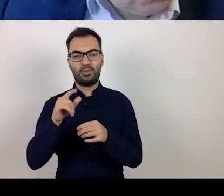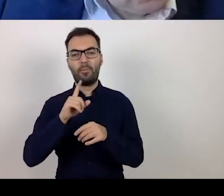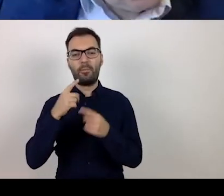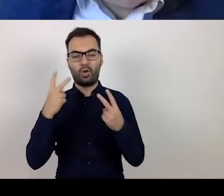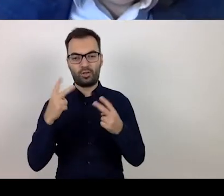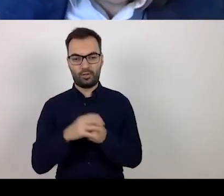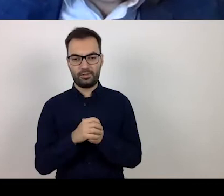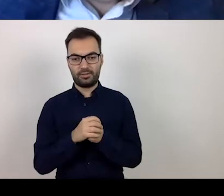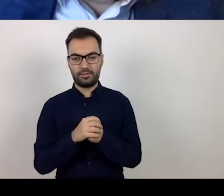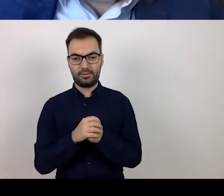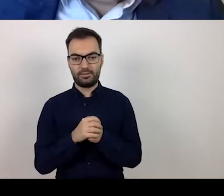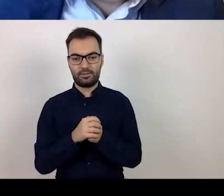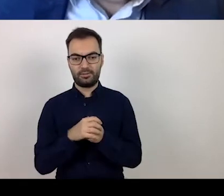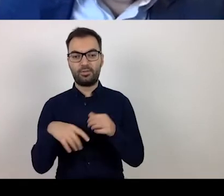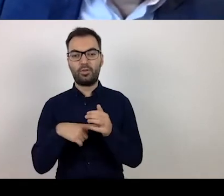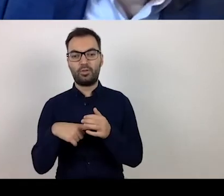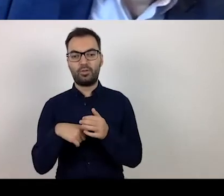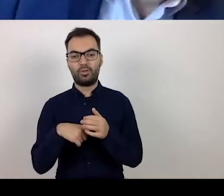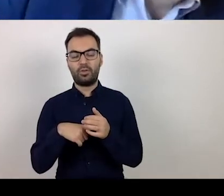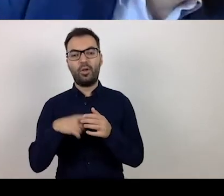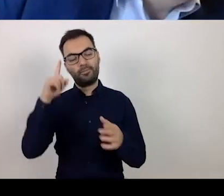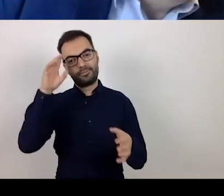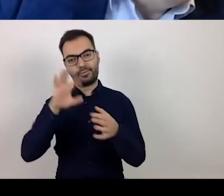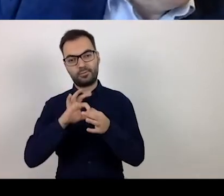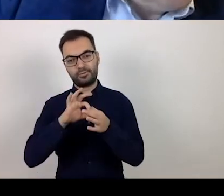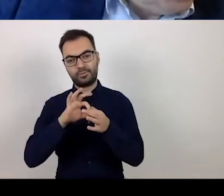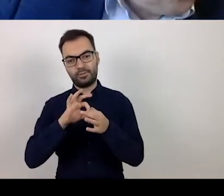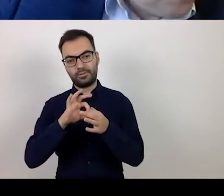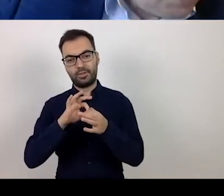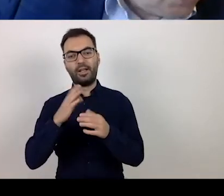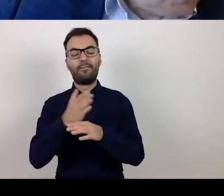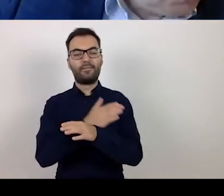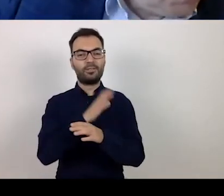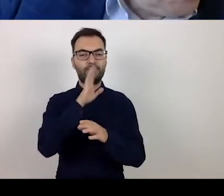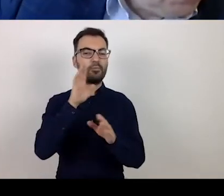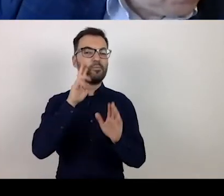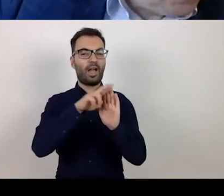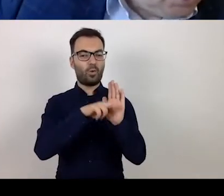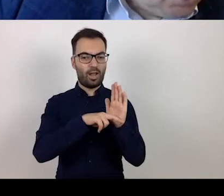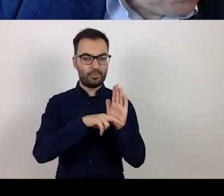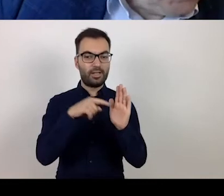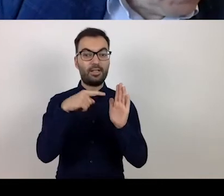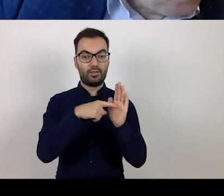that have thus far been specified by the projects’ Rules of Procedure which have now been changed.